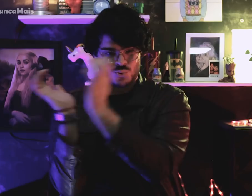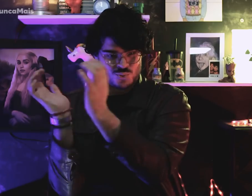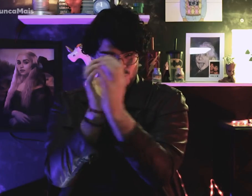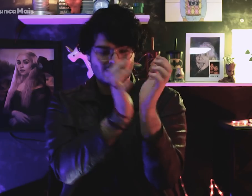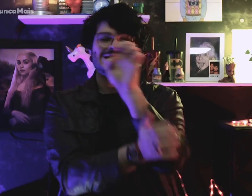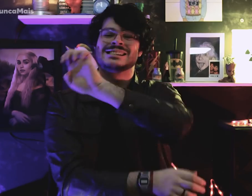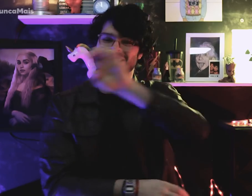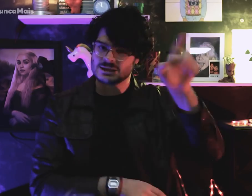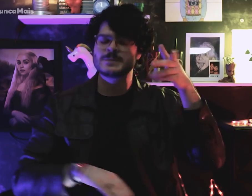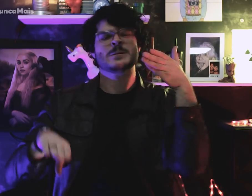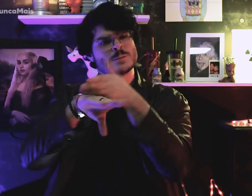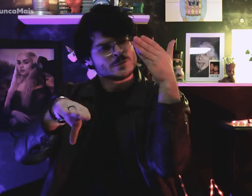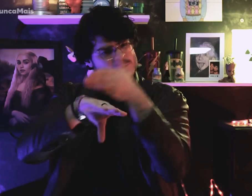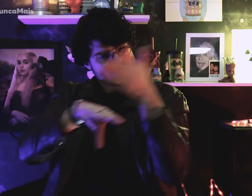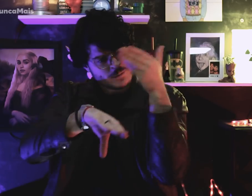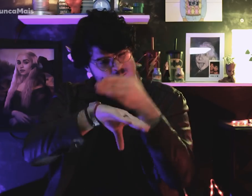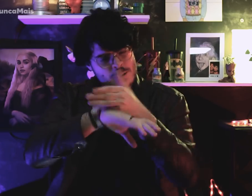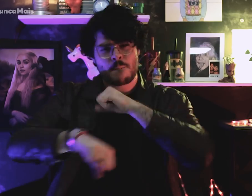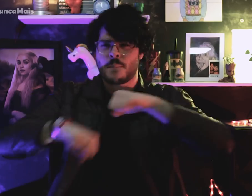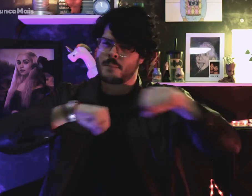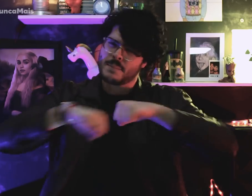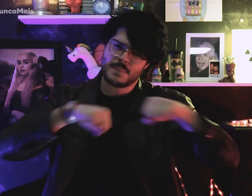e das organizações de extrema-esquerda.